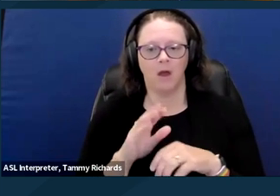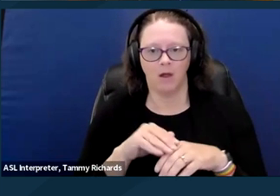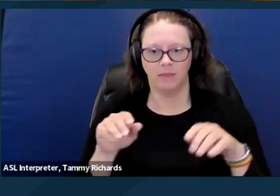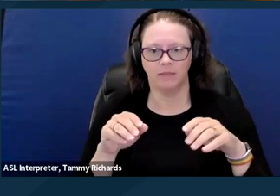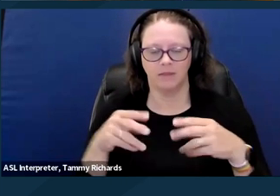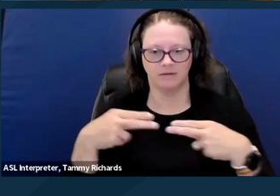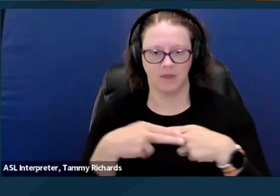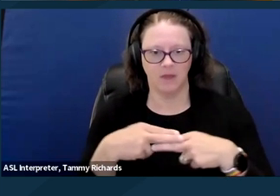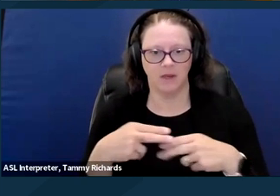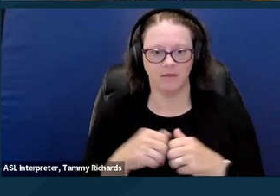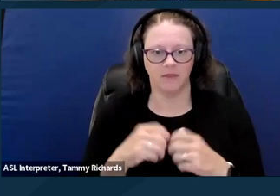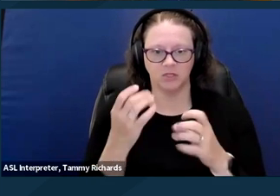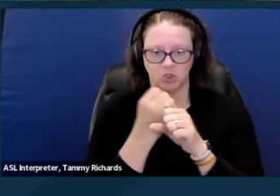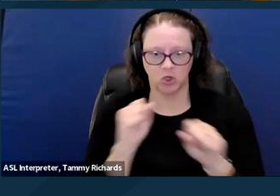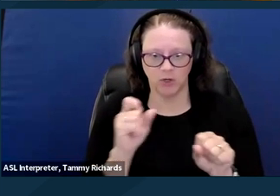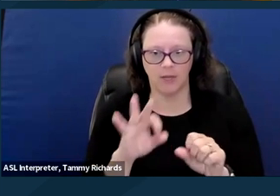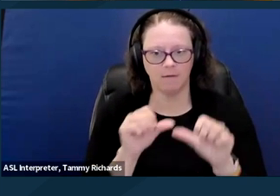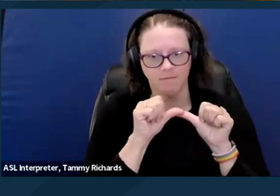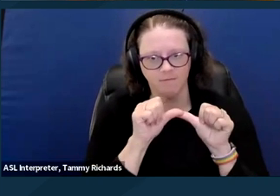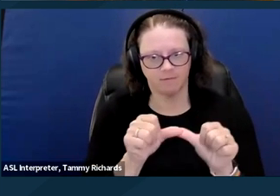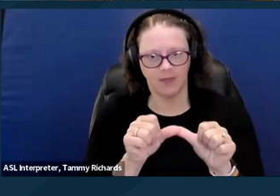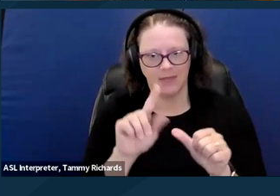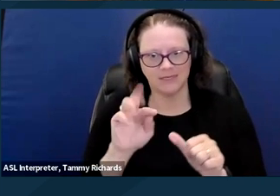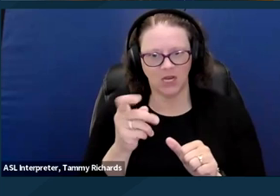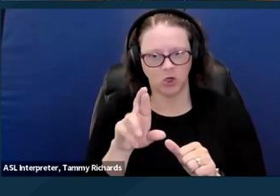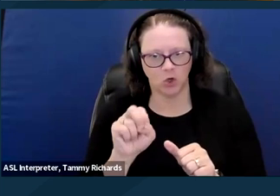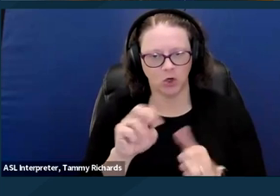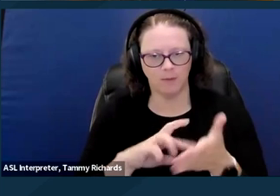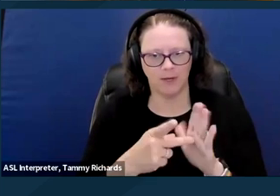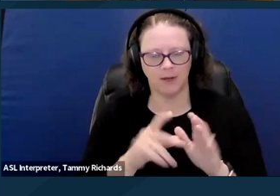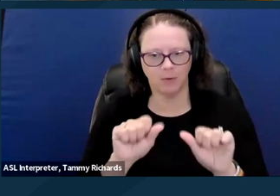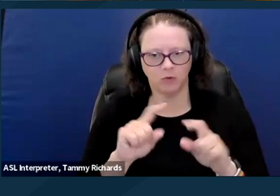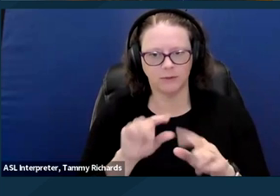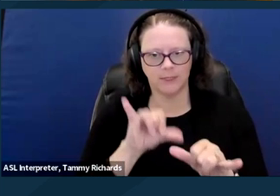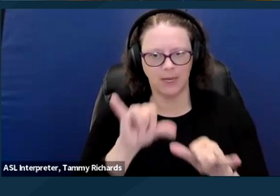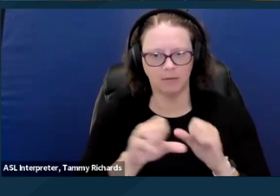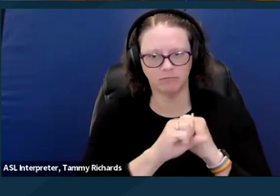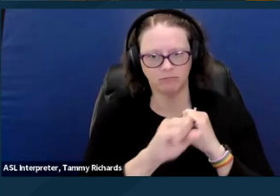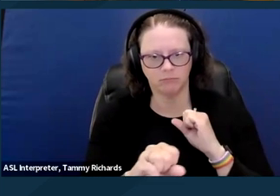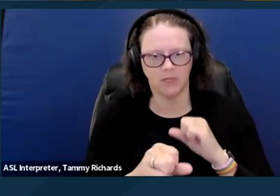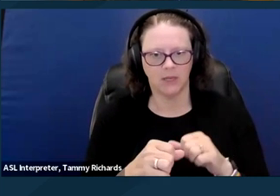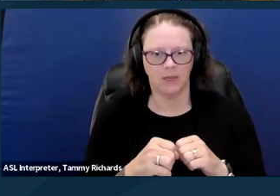which would protect against forced evictions, the availability of basic services, materials,